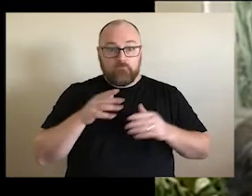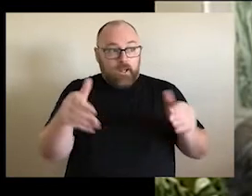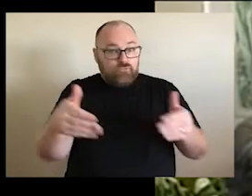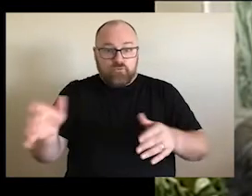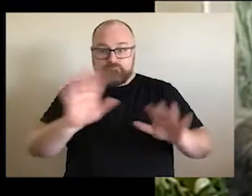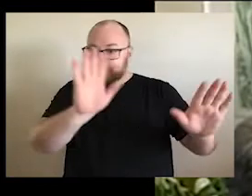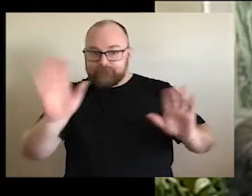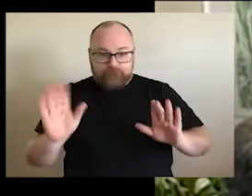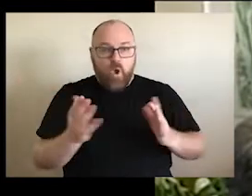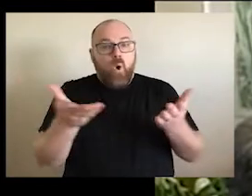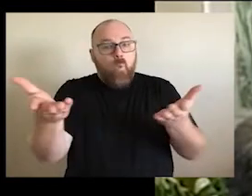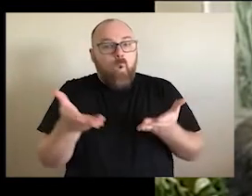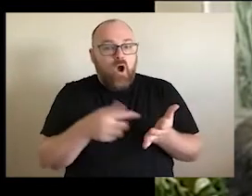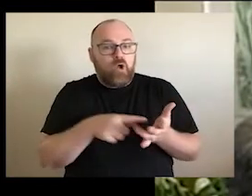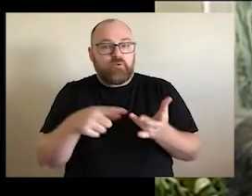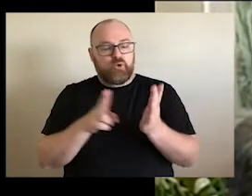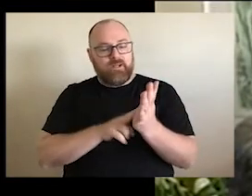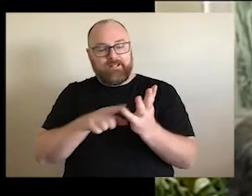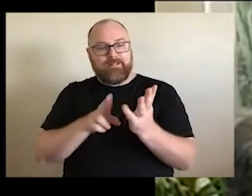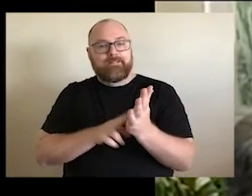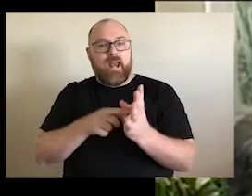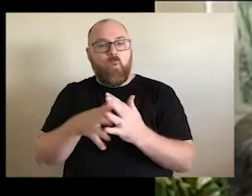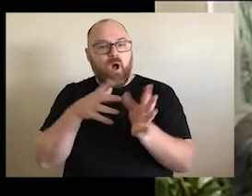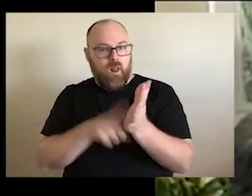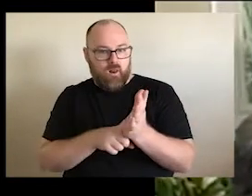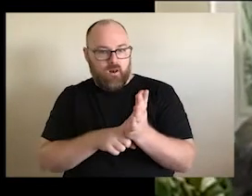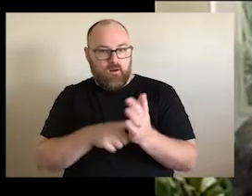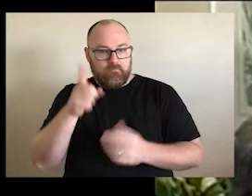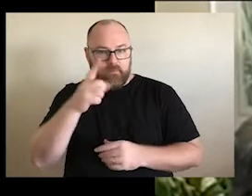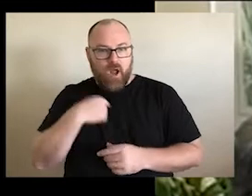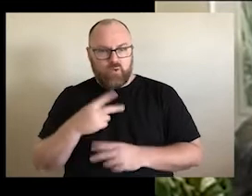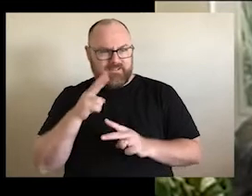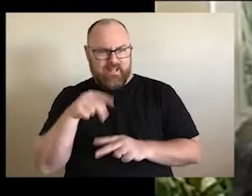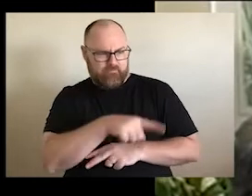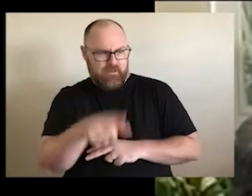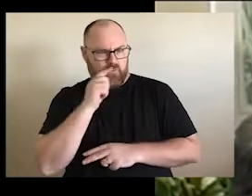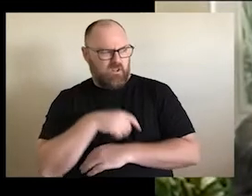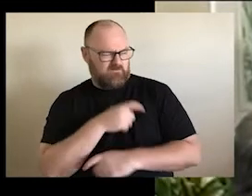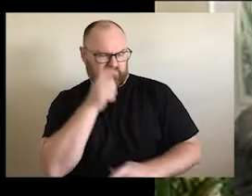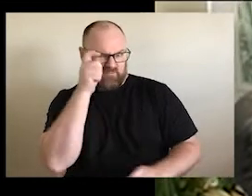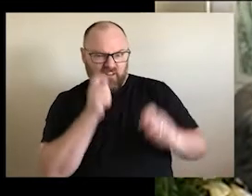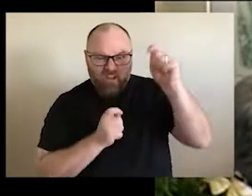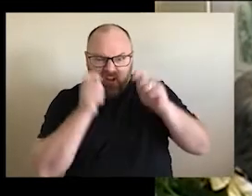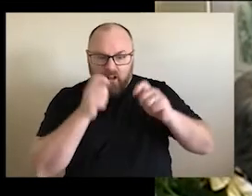Well, nobody's ever done this at a University before and I could see some of the people sitting on the stage nearly going off their faces and